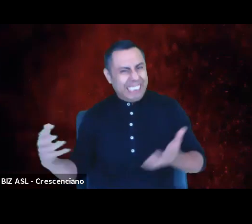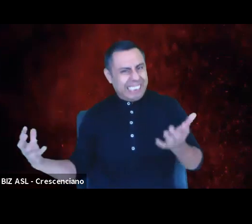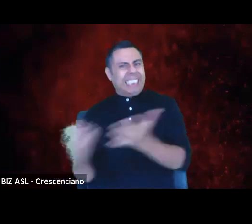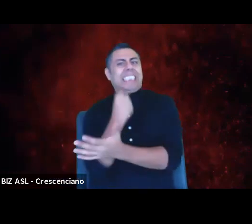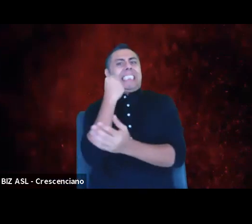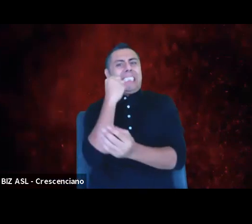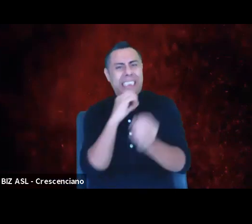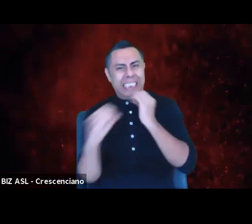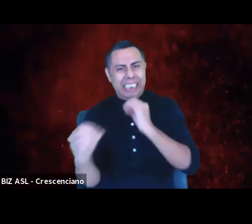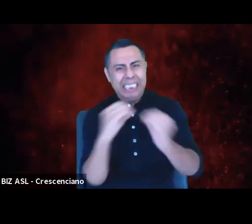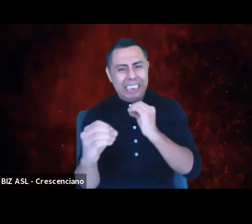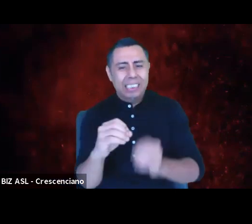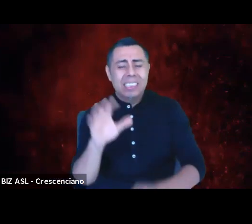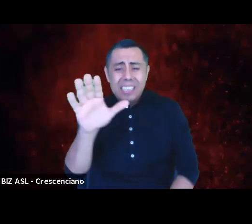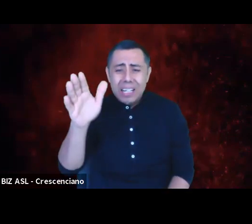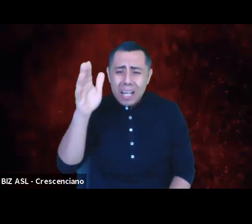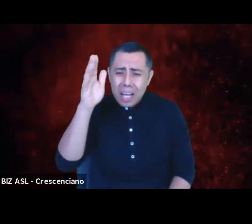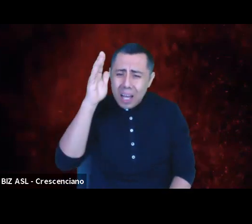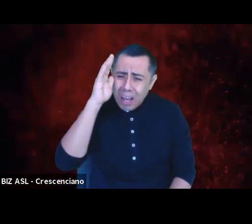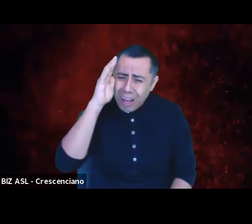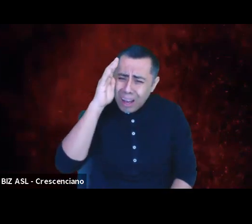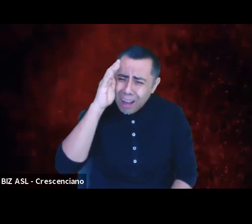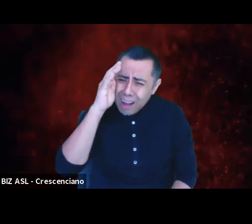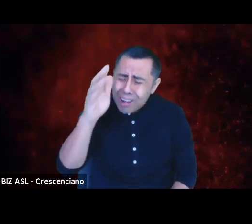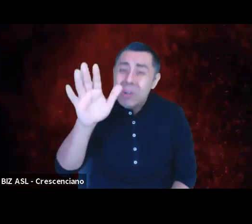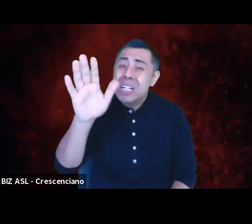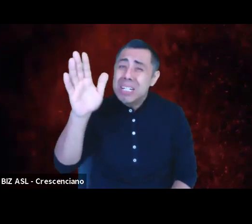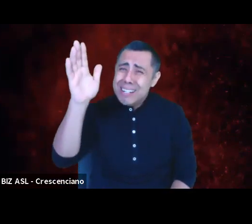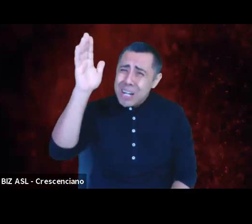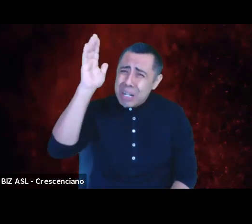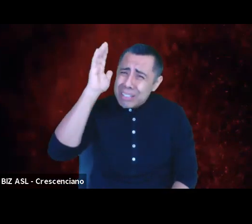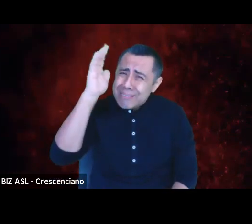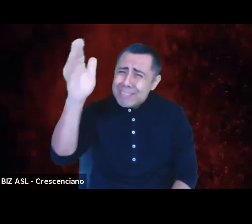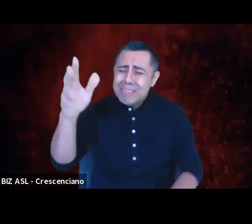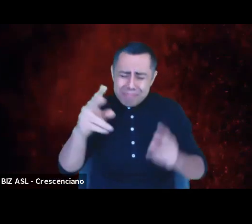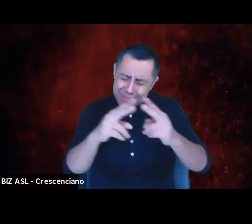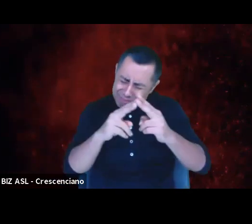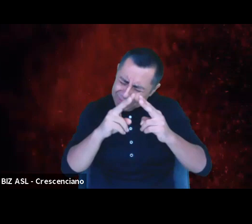because it would be sad, it would be so sad,